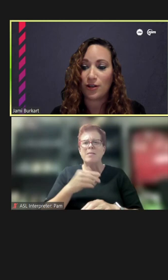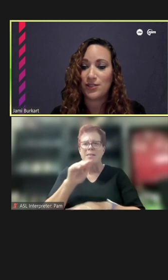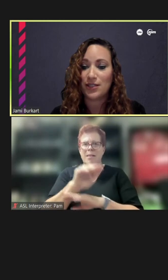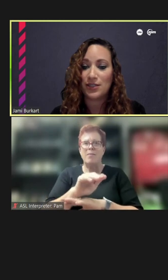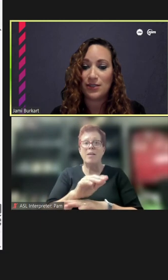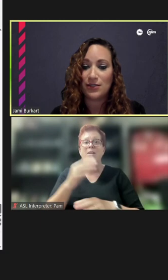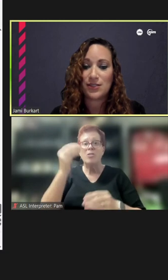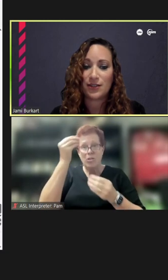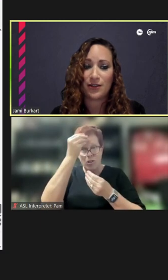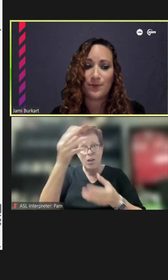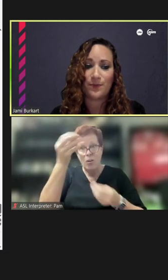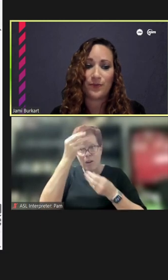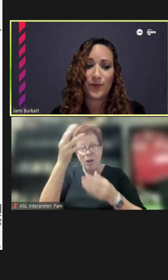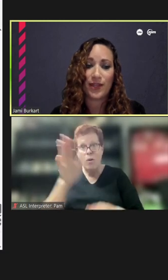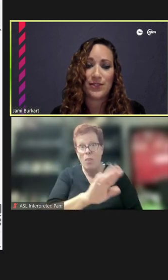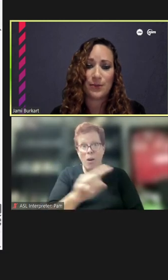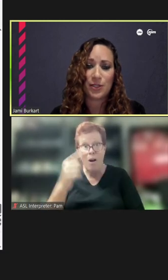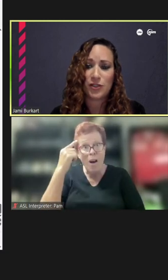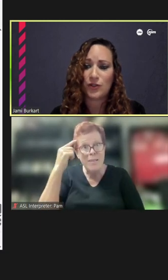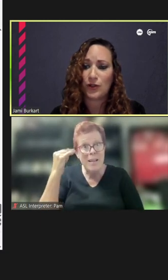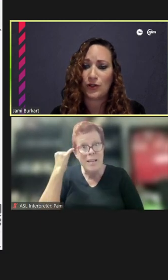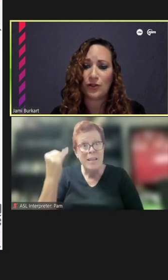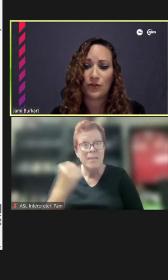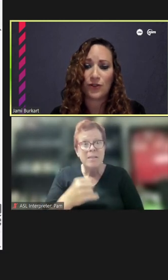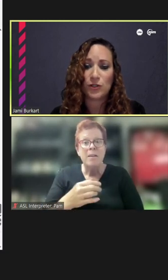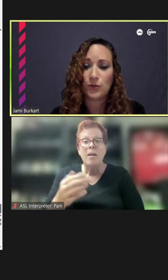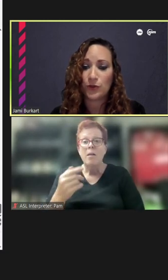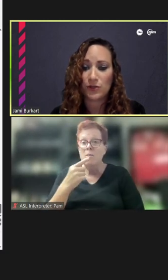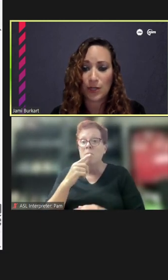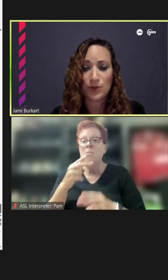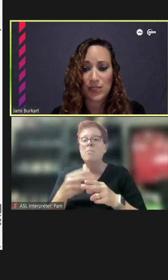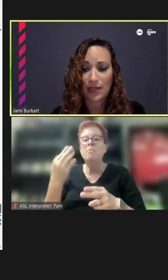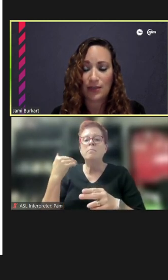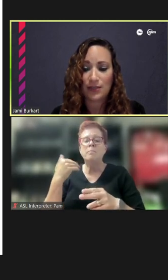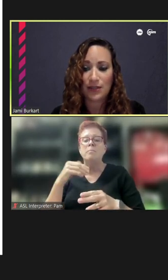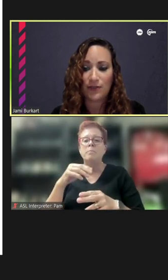your thoughts ideas. As I mentioned earlier, the visual notes that were taken this evening